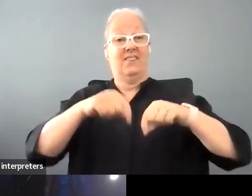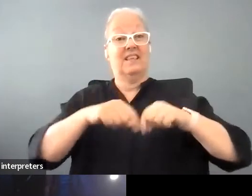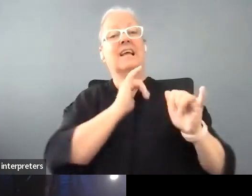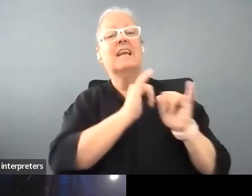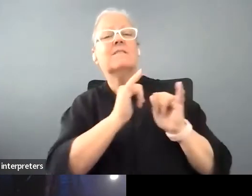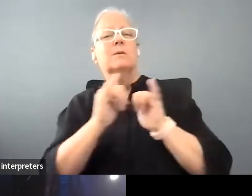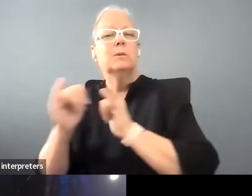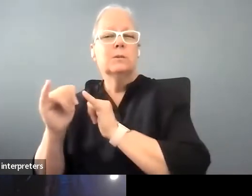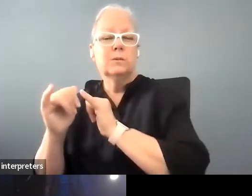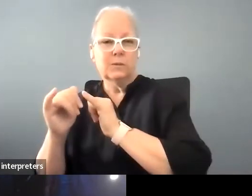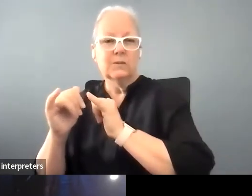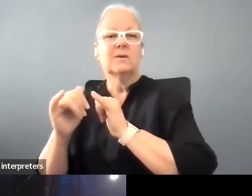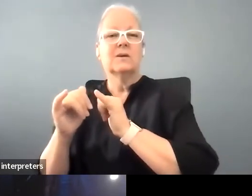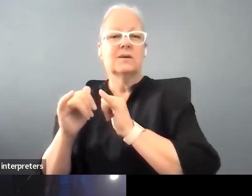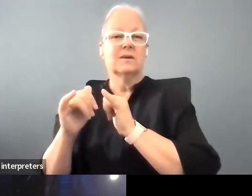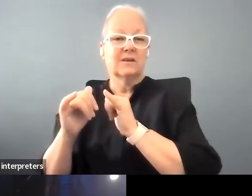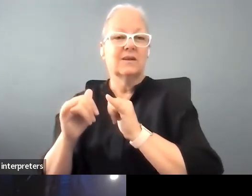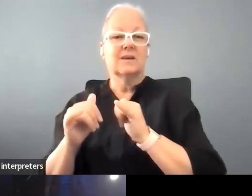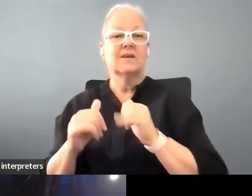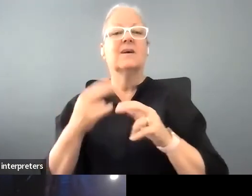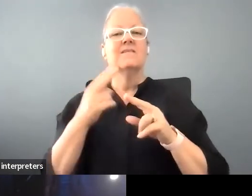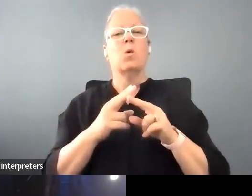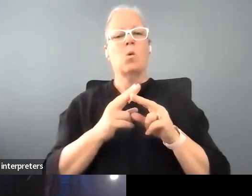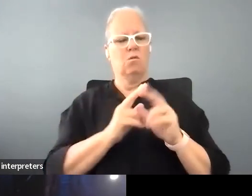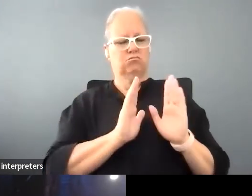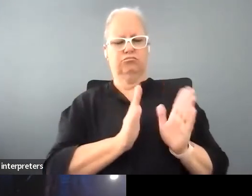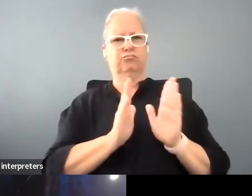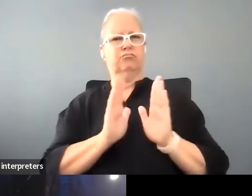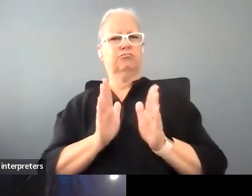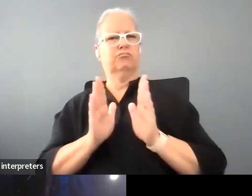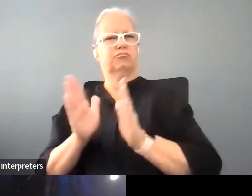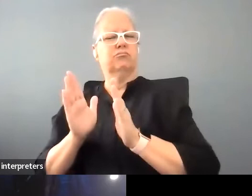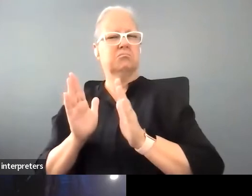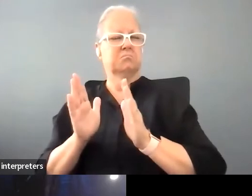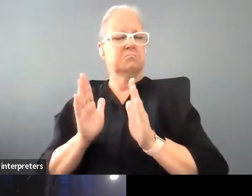a suitable length of time, is there anything that you would like to add to this?